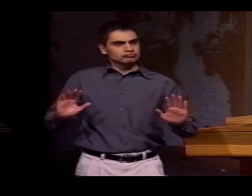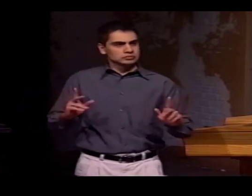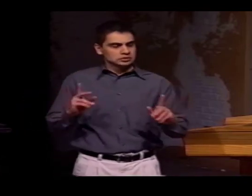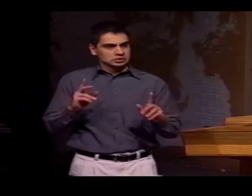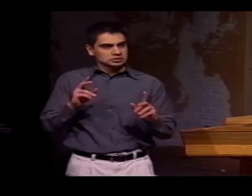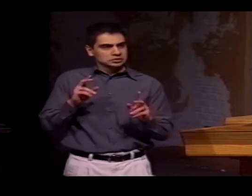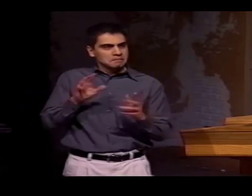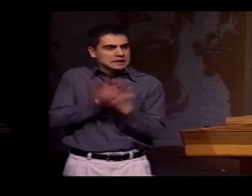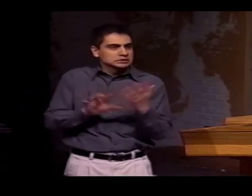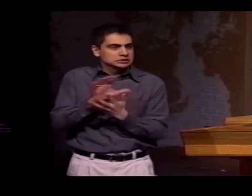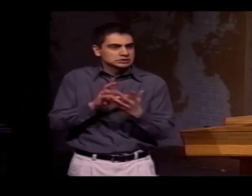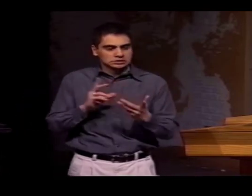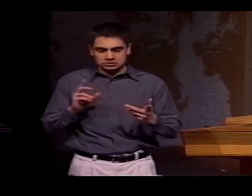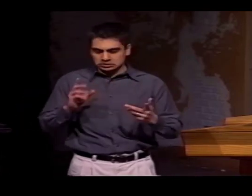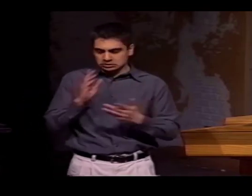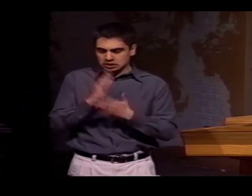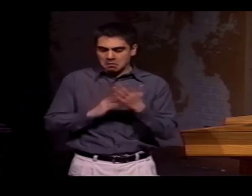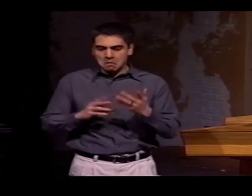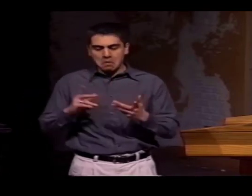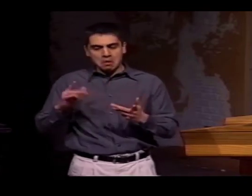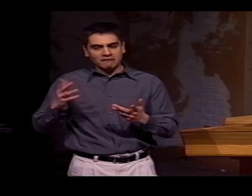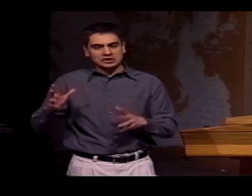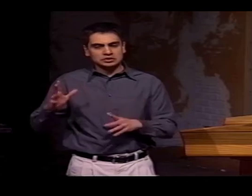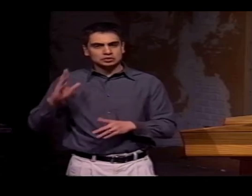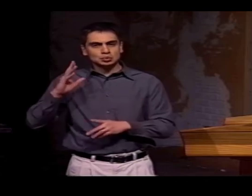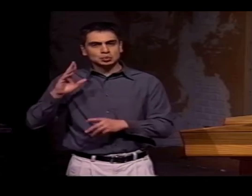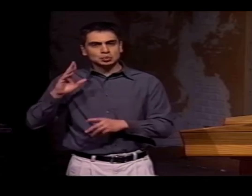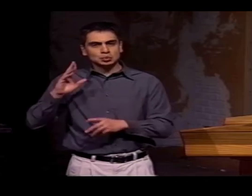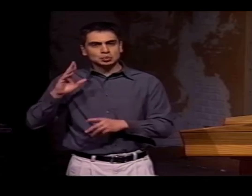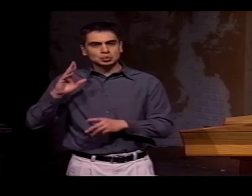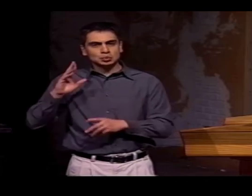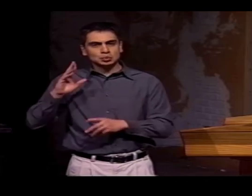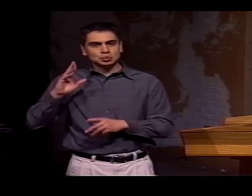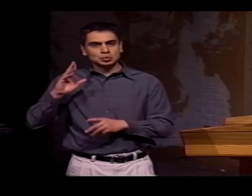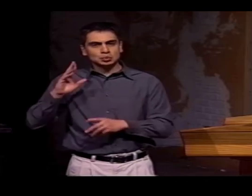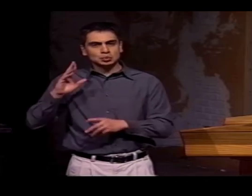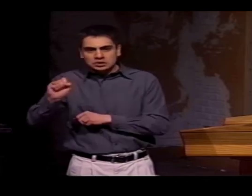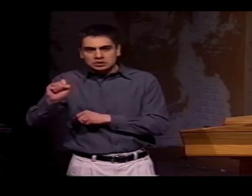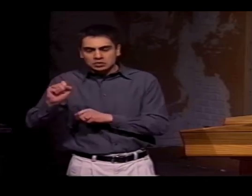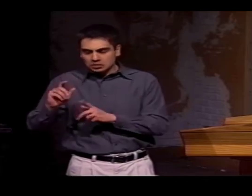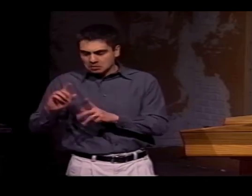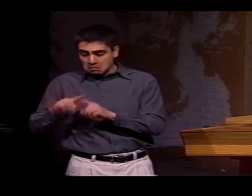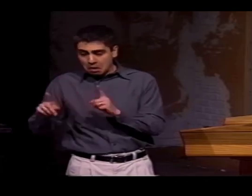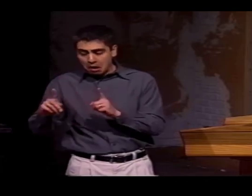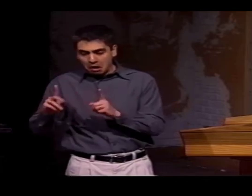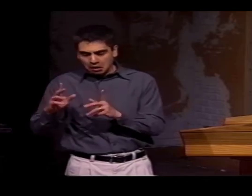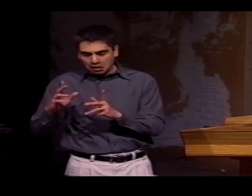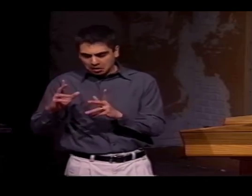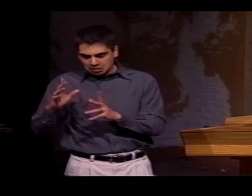IT'S VERY INTERESTING TO SEE THIS MIXTURE OF THE TWO LANGUAGES BEING USED.